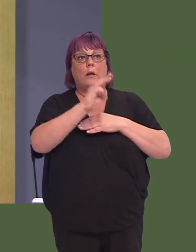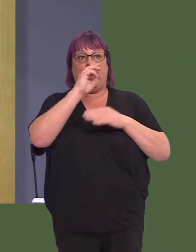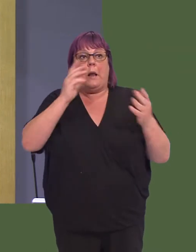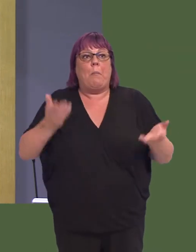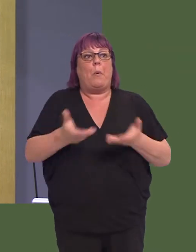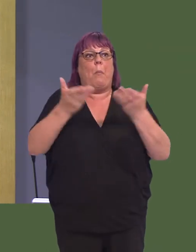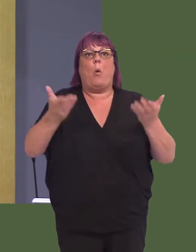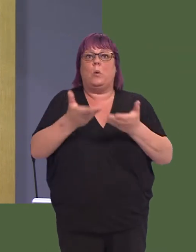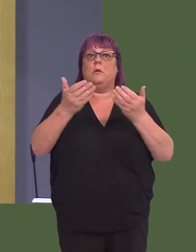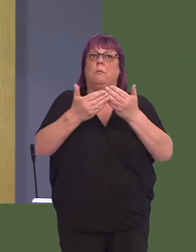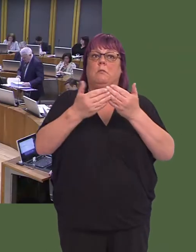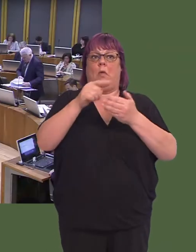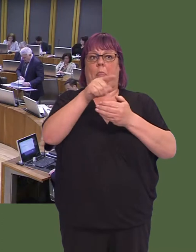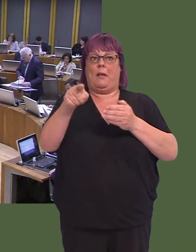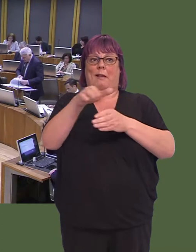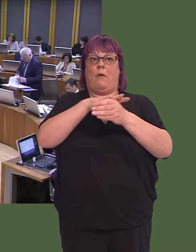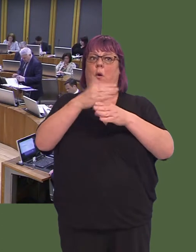play our role in promoting this sector?